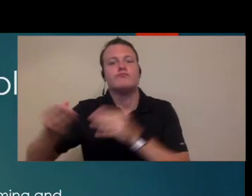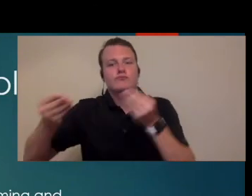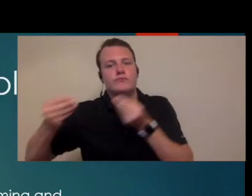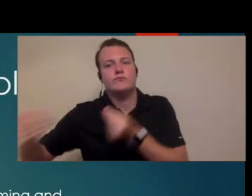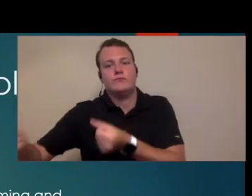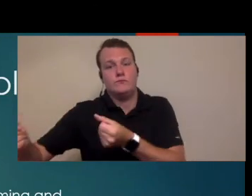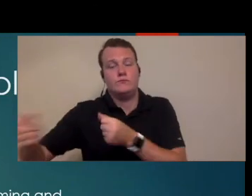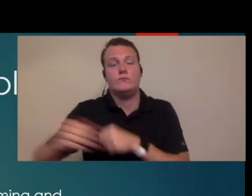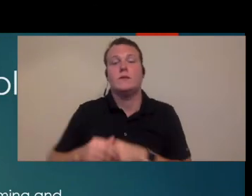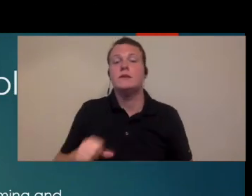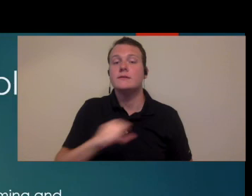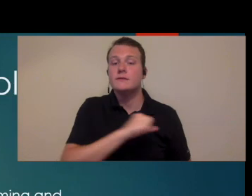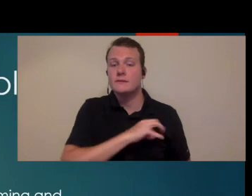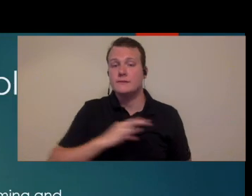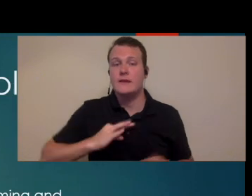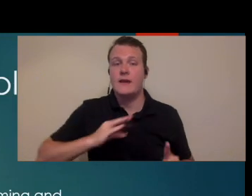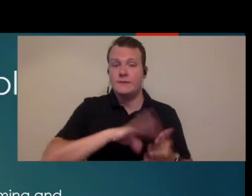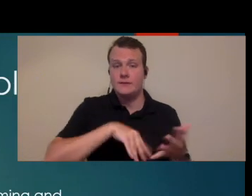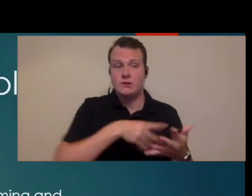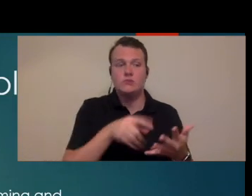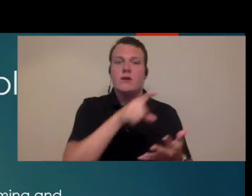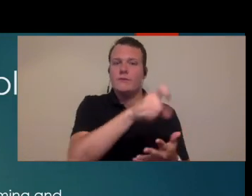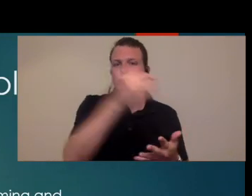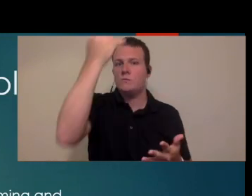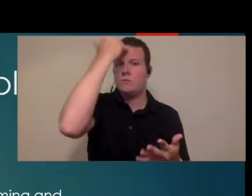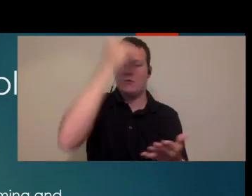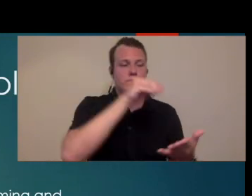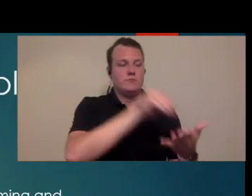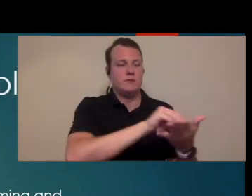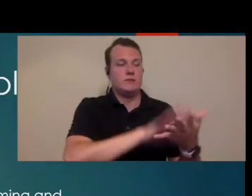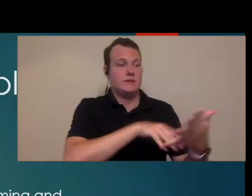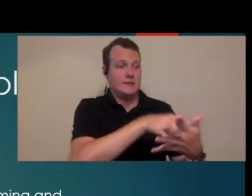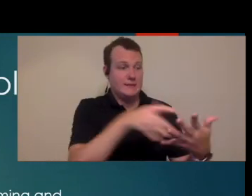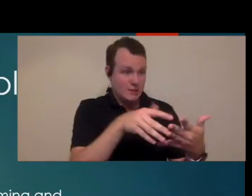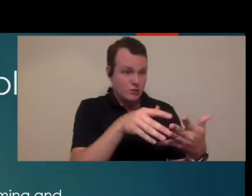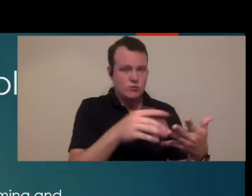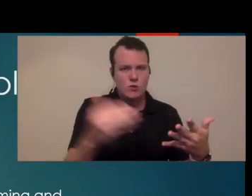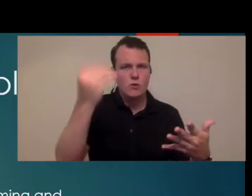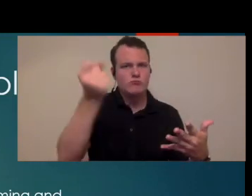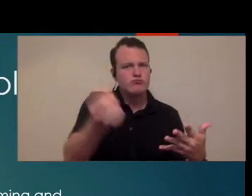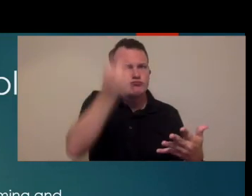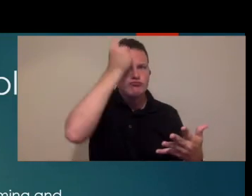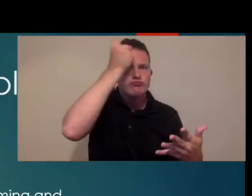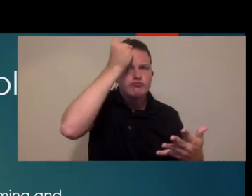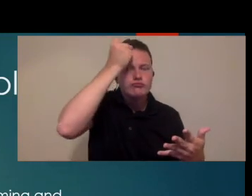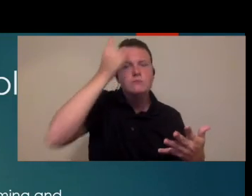you need to make sure that your scheduling staff understands what it is that they're scheduling so that your schedule will be as efficient as